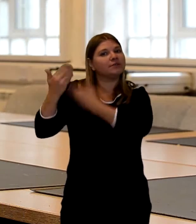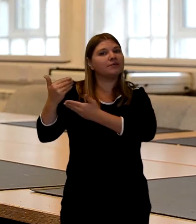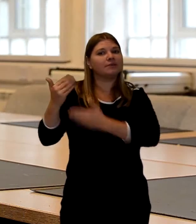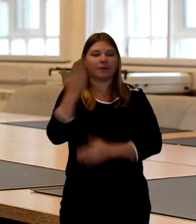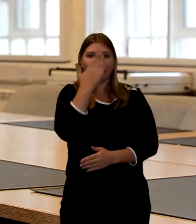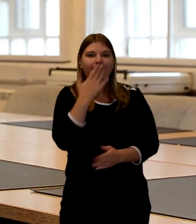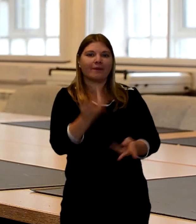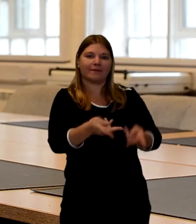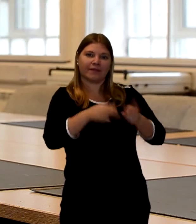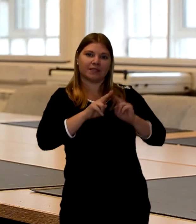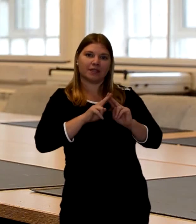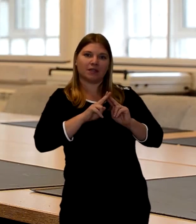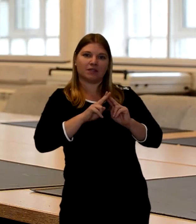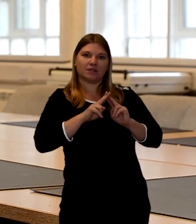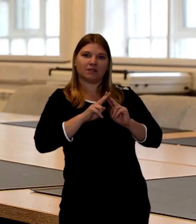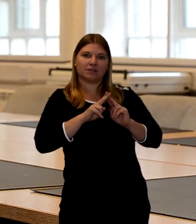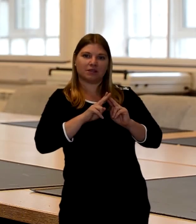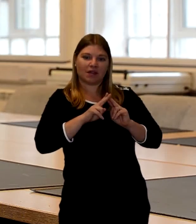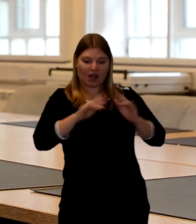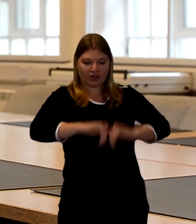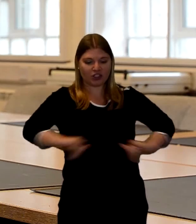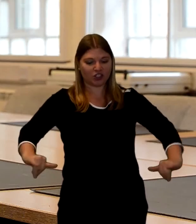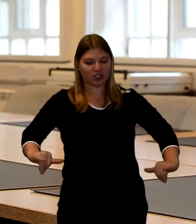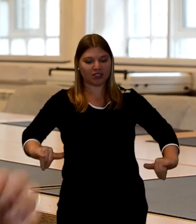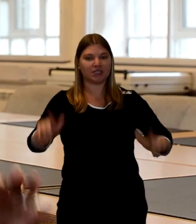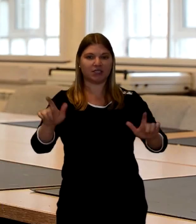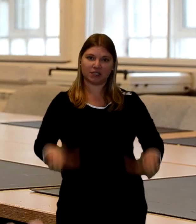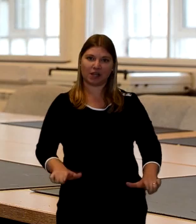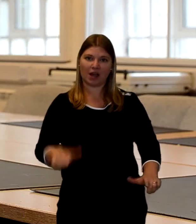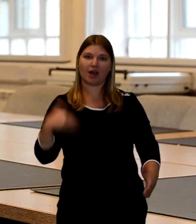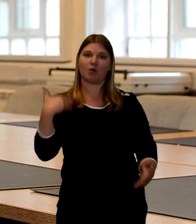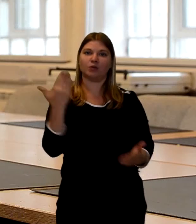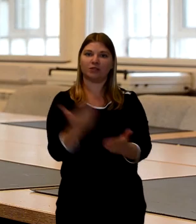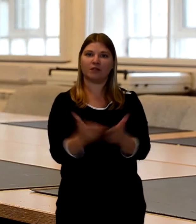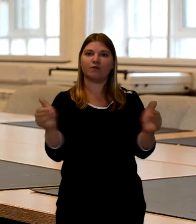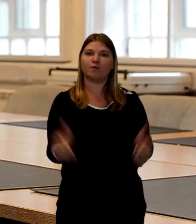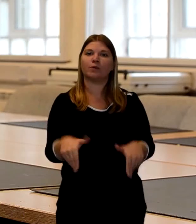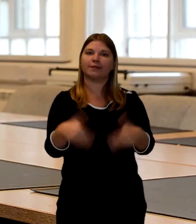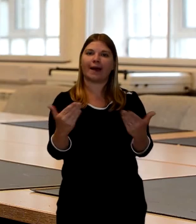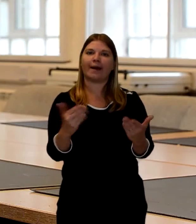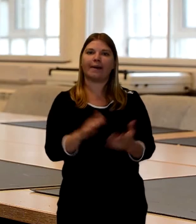People come to the house and up until the funeral that sheet is not lifted. Until the day of the funeral.